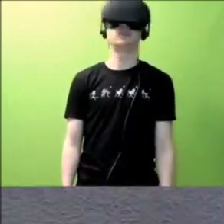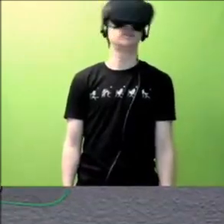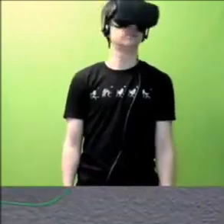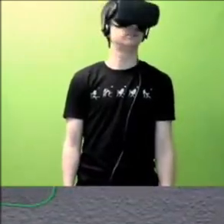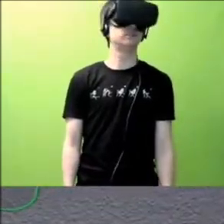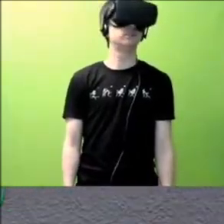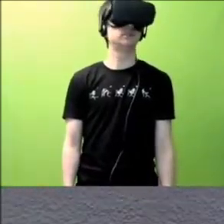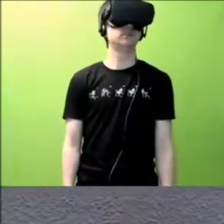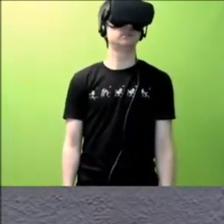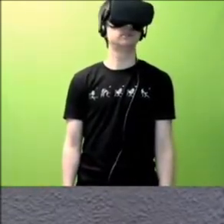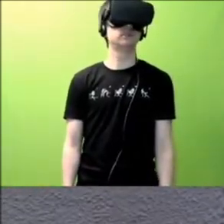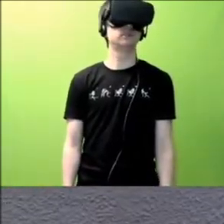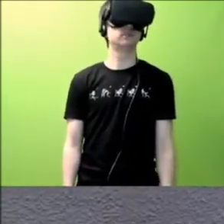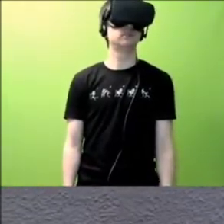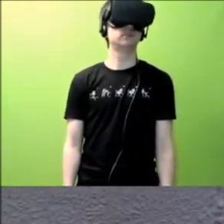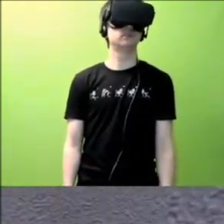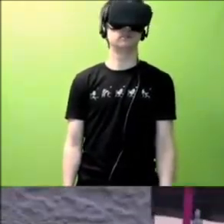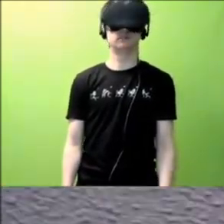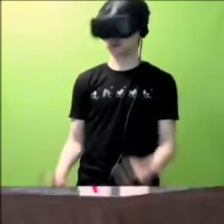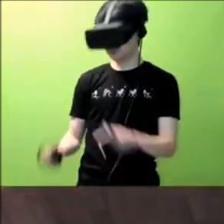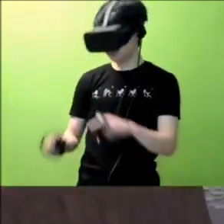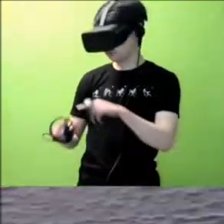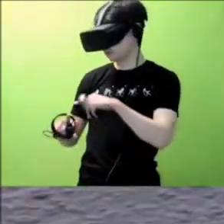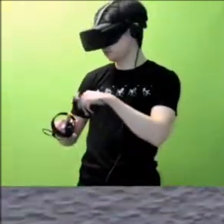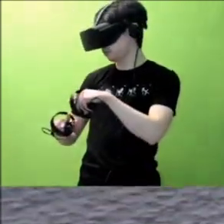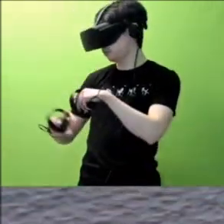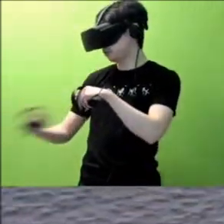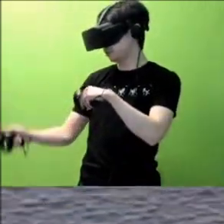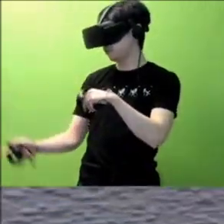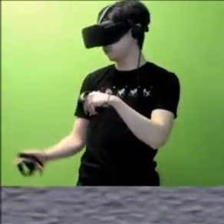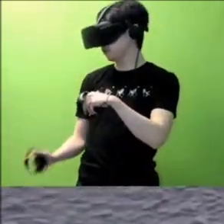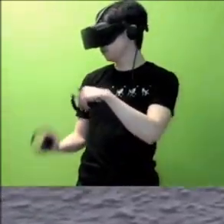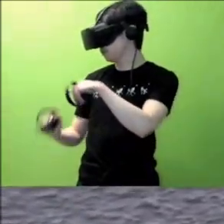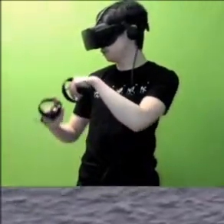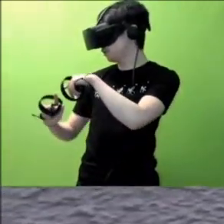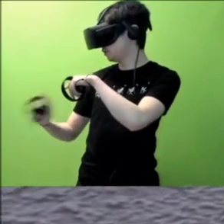Leave